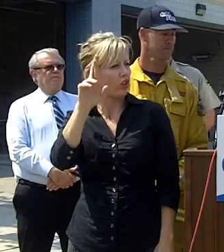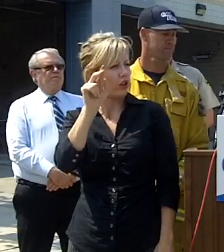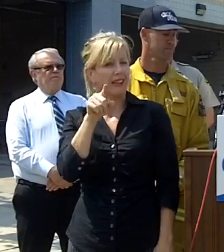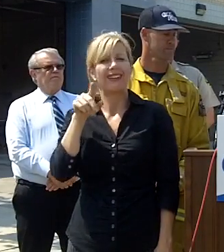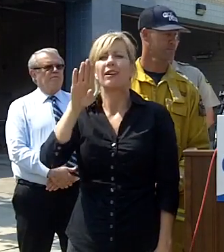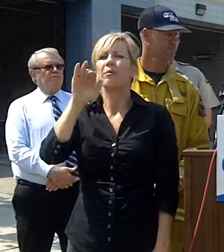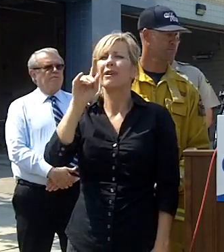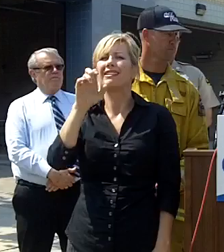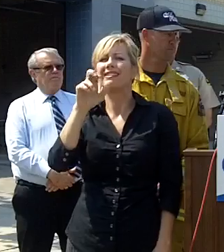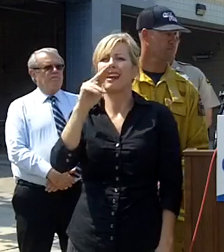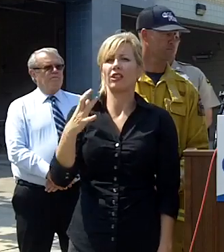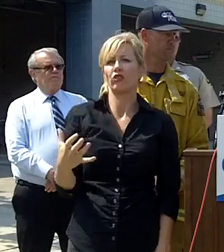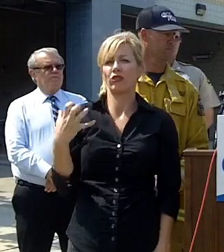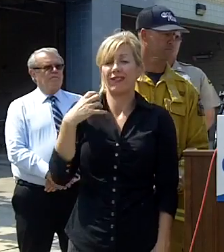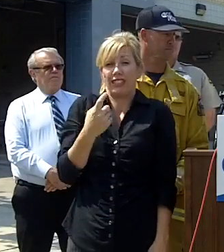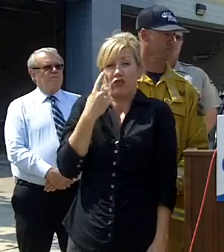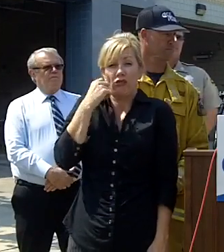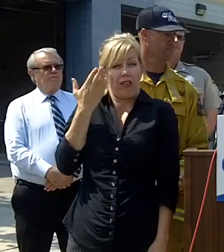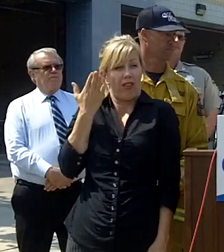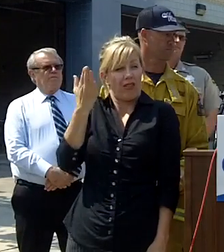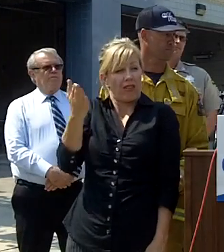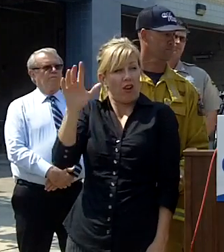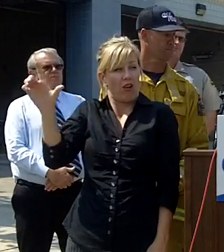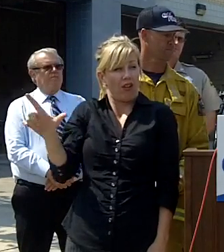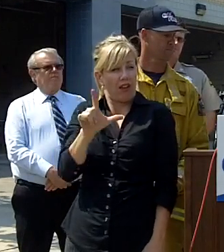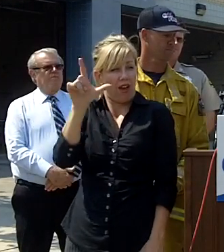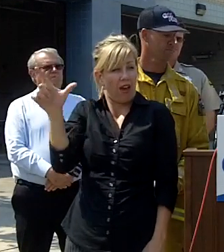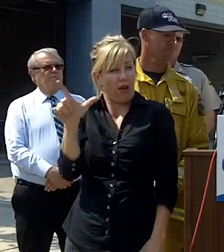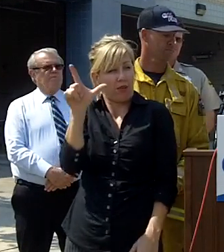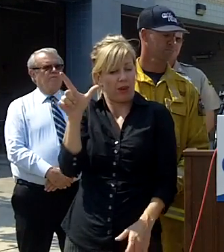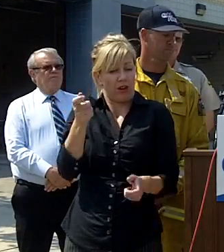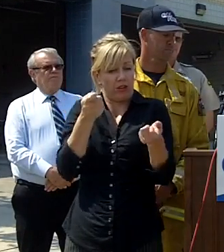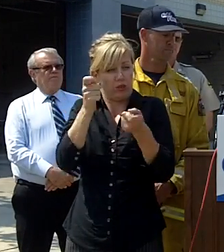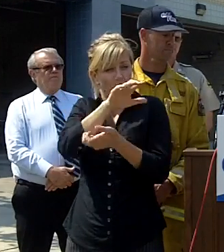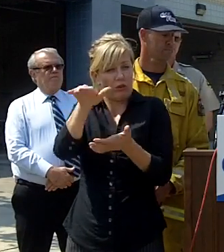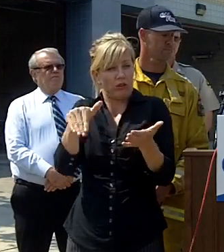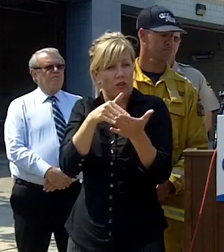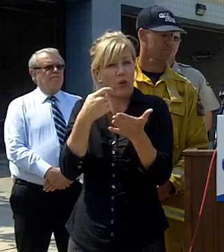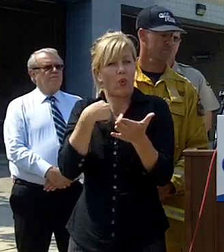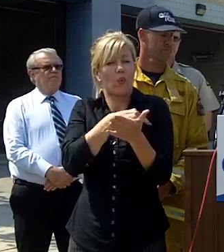and has the most fresh information regarding that we have some conflicting acreage reports